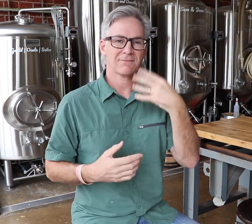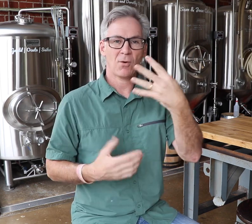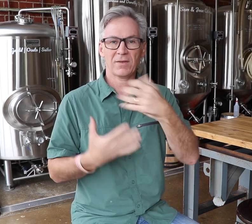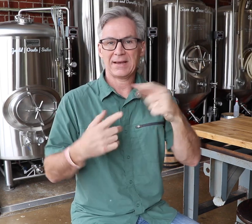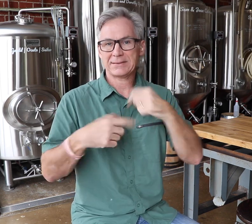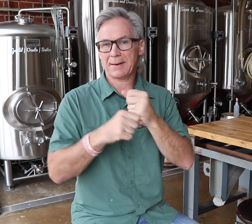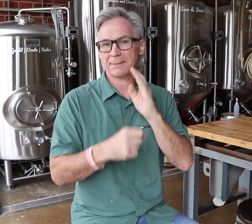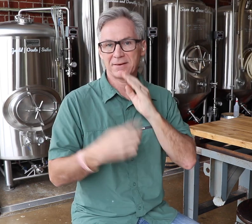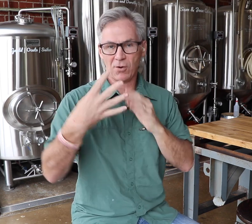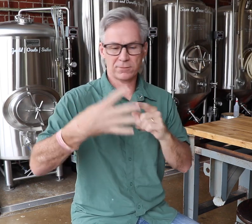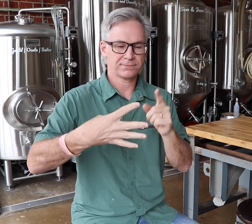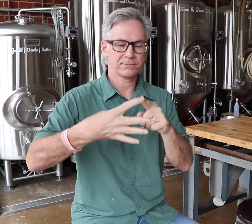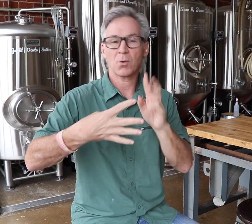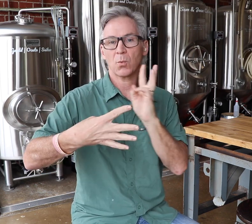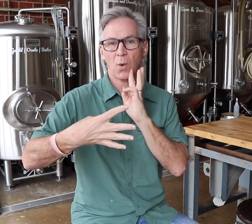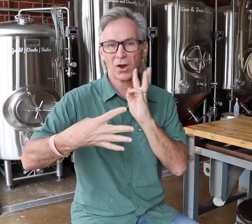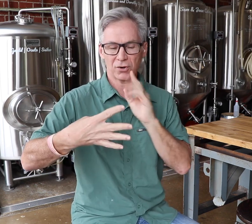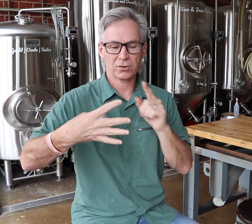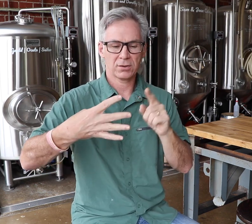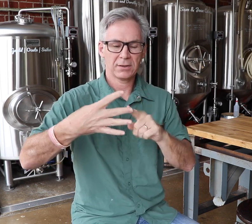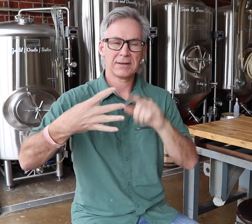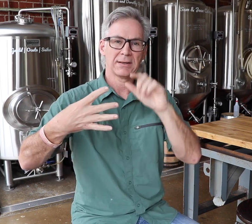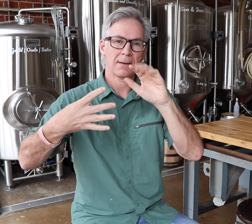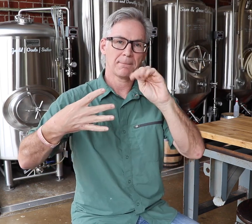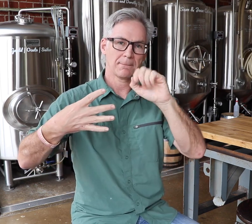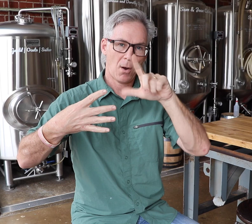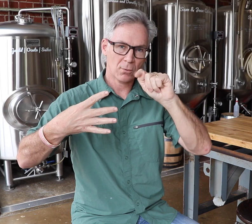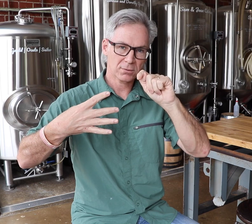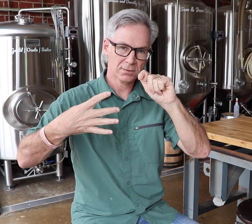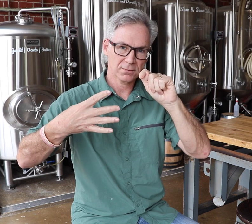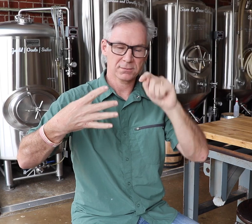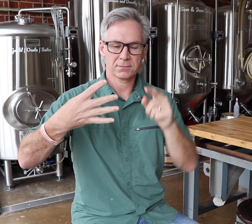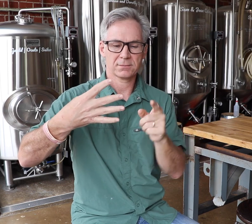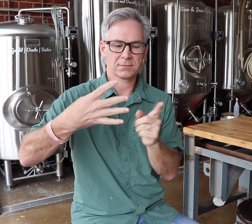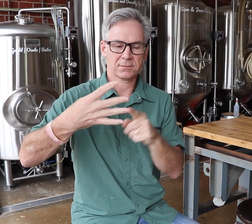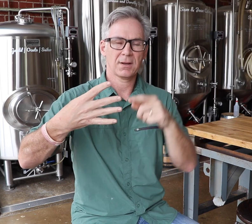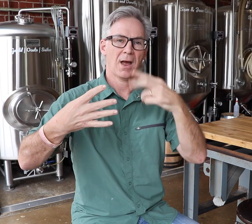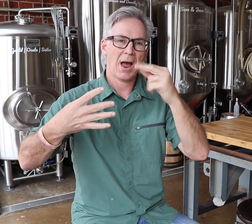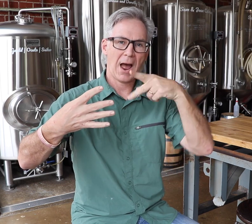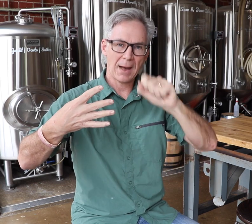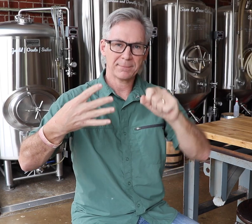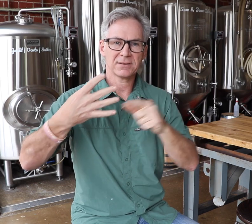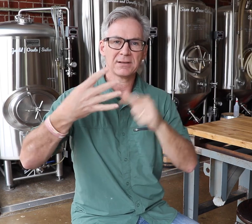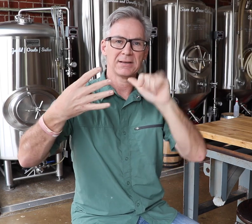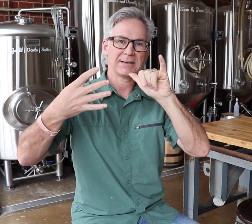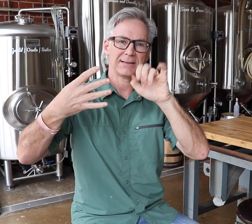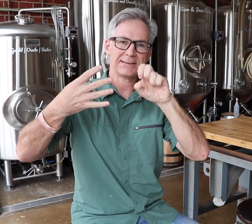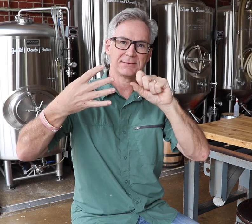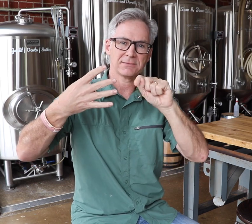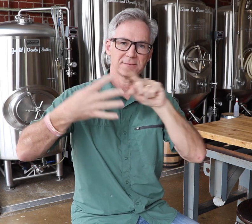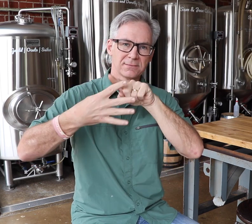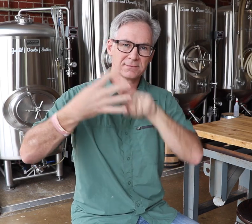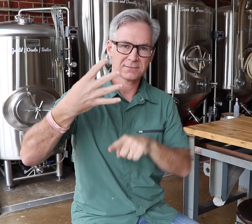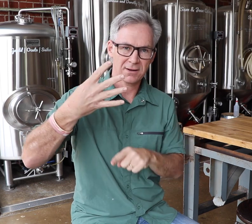There are four main ingredients that make a beer: water, malt, hops, and yeast.